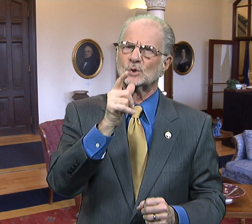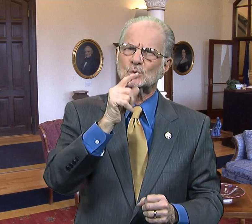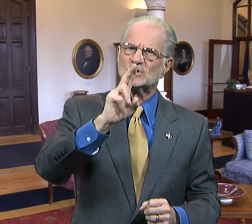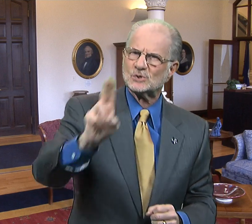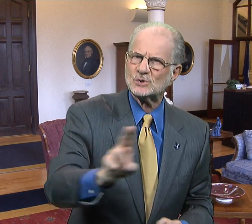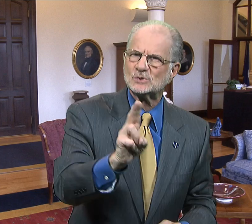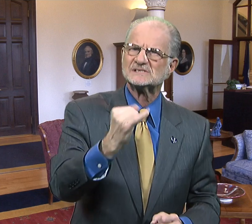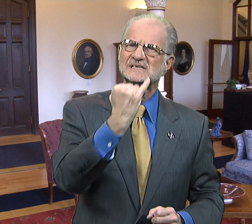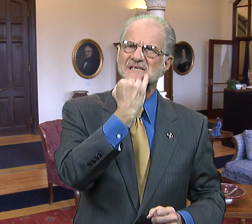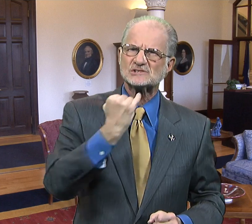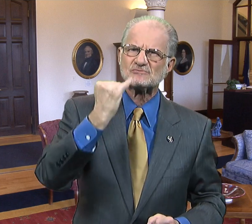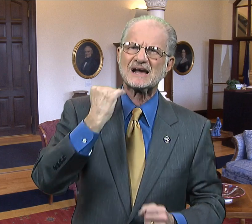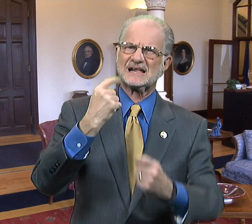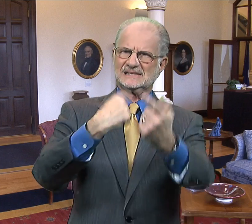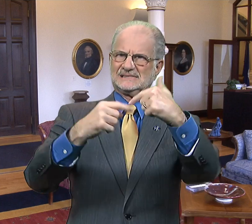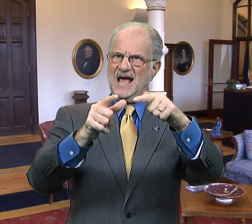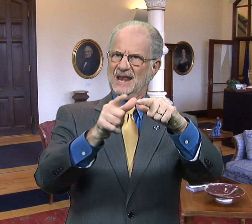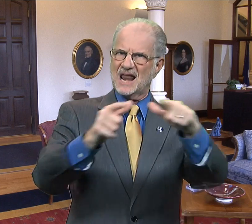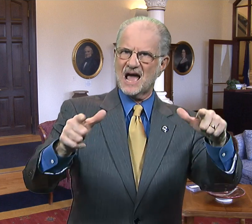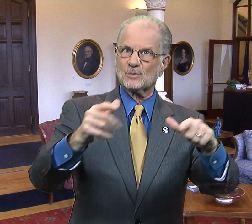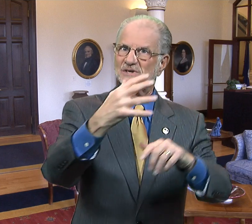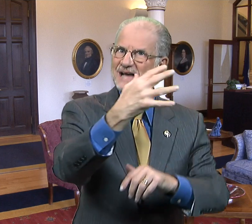who use Israeli Sign Language